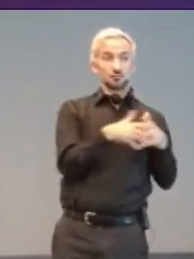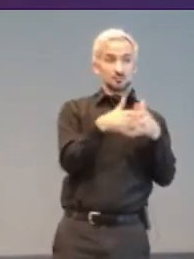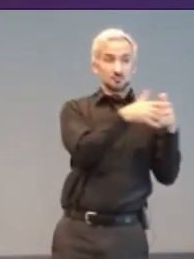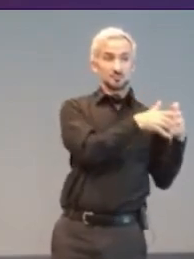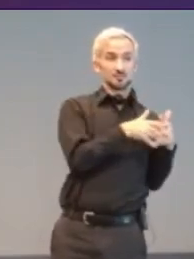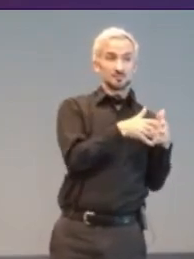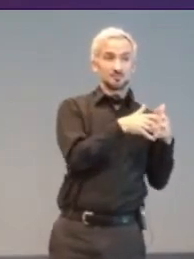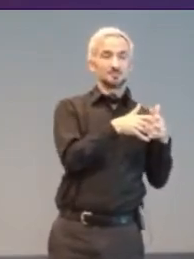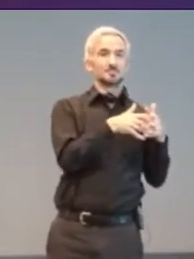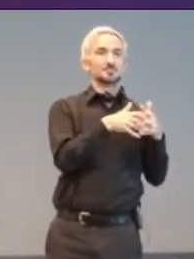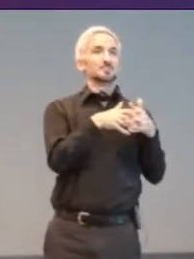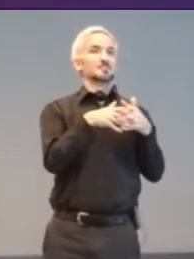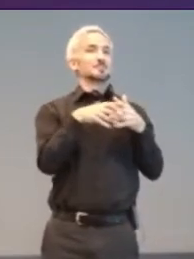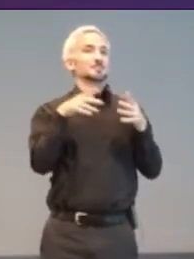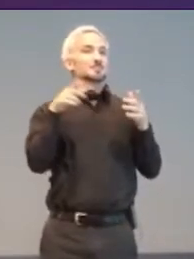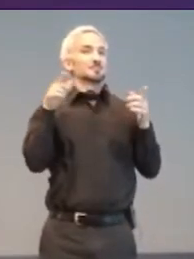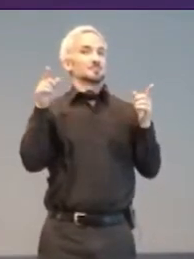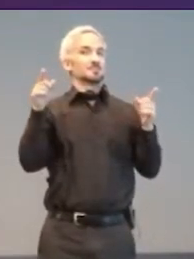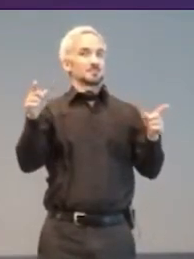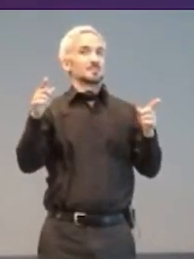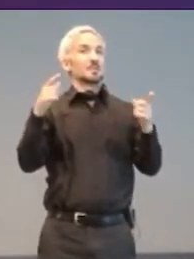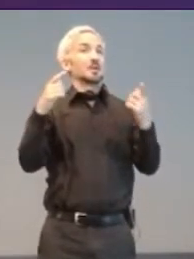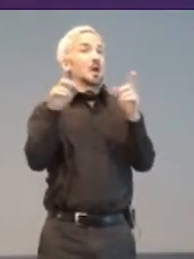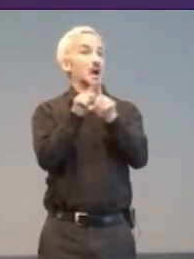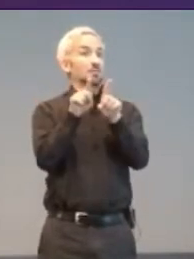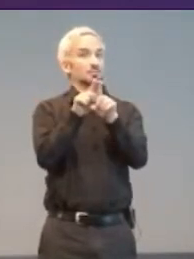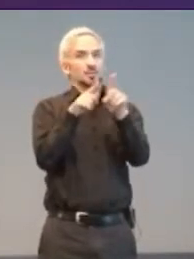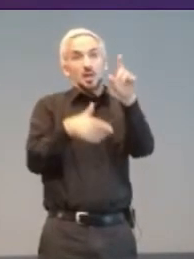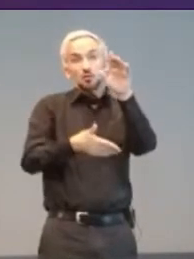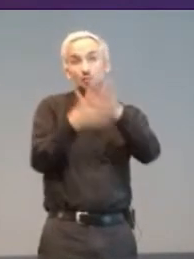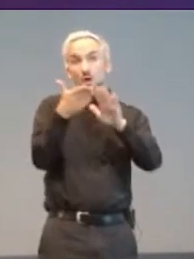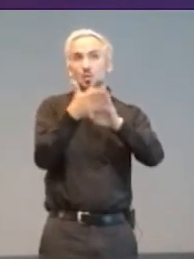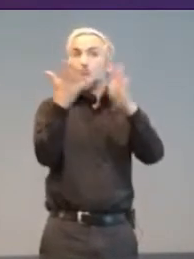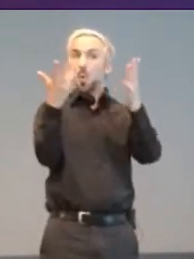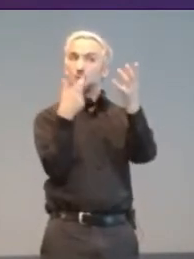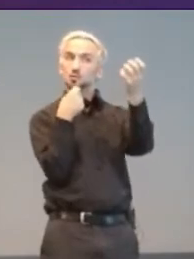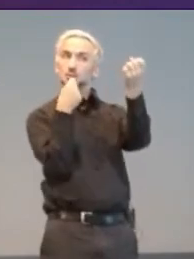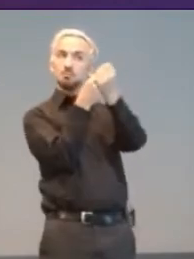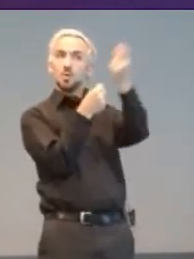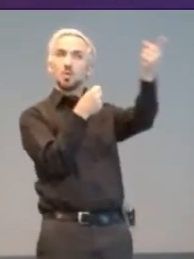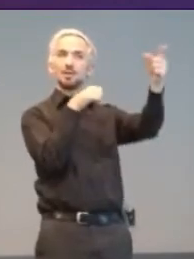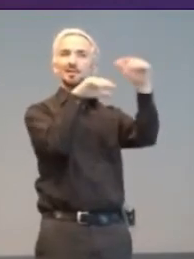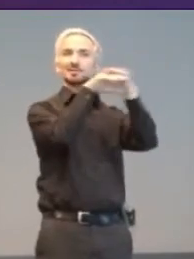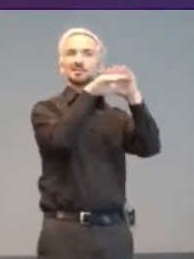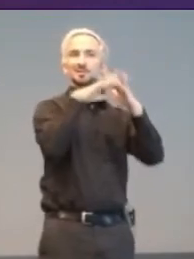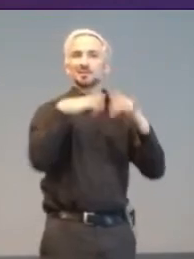and many others run or support inclusive competitive events. Permastunned recently